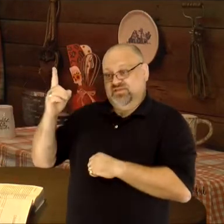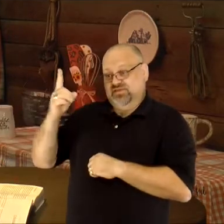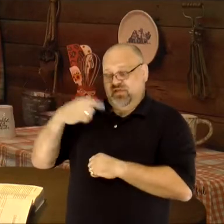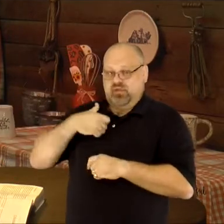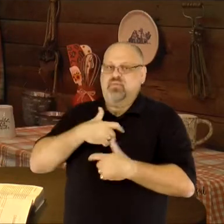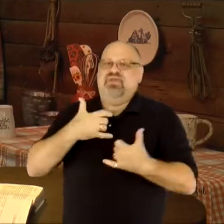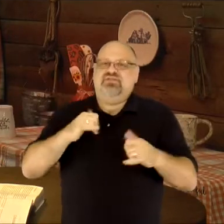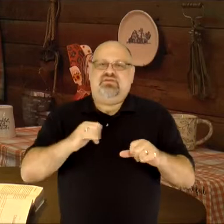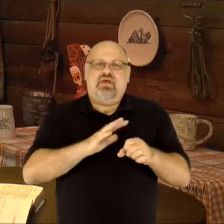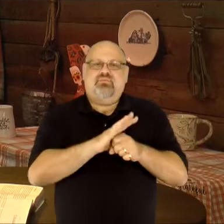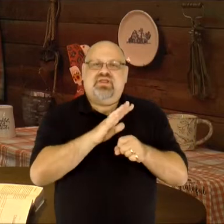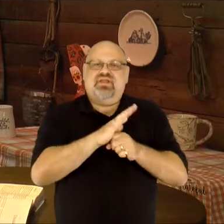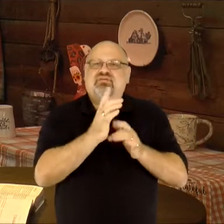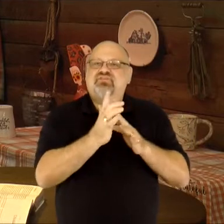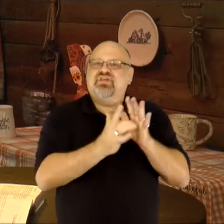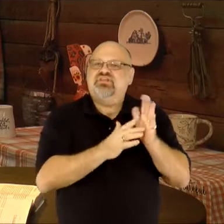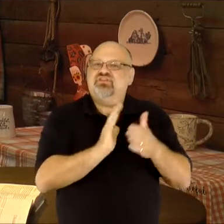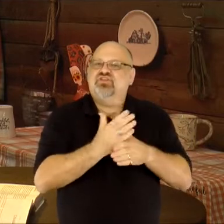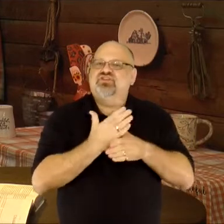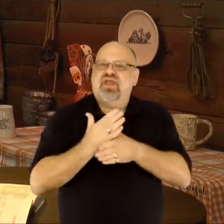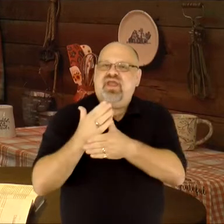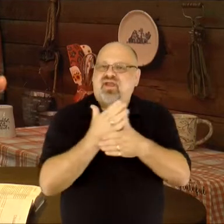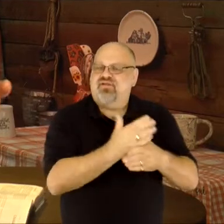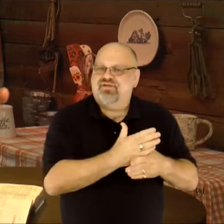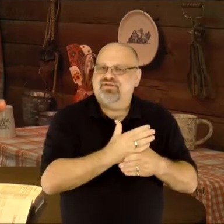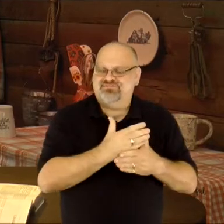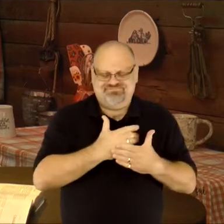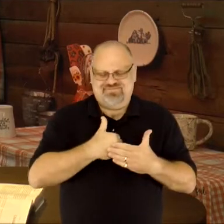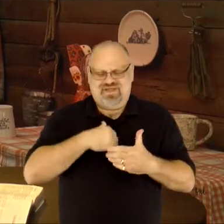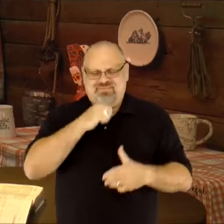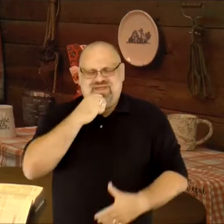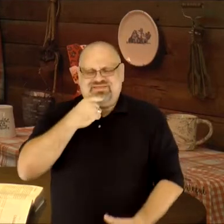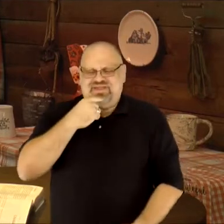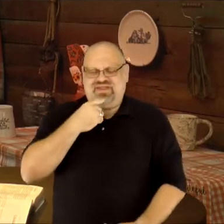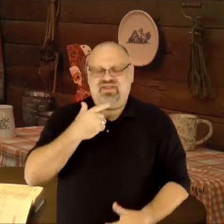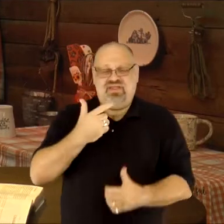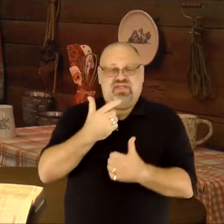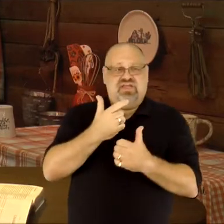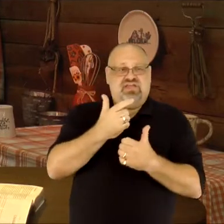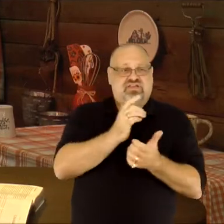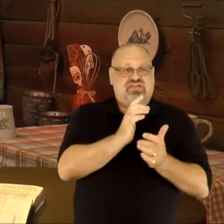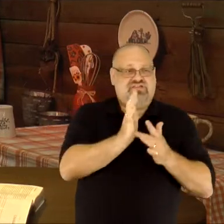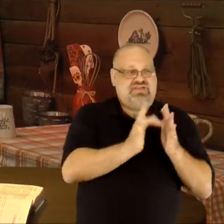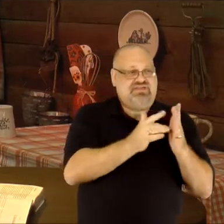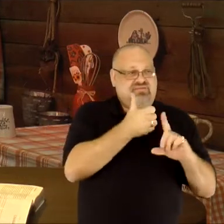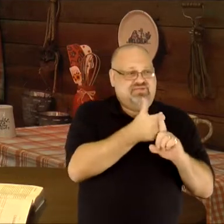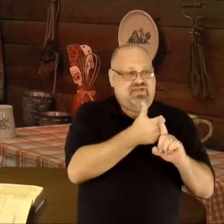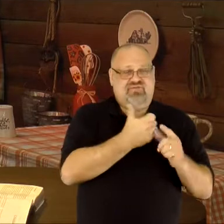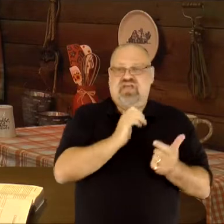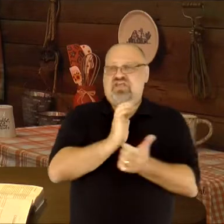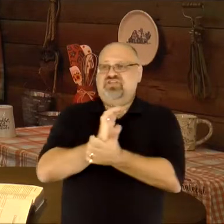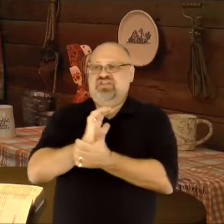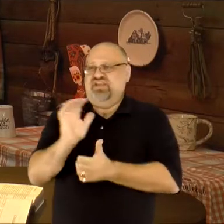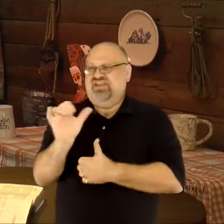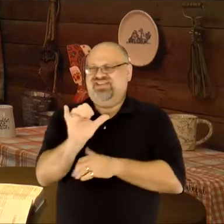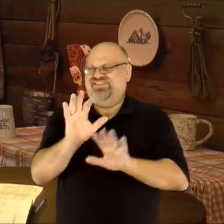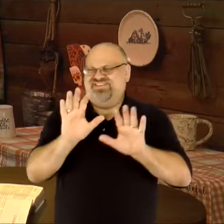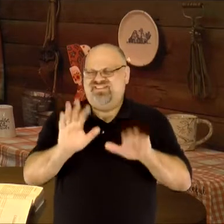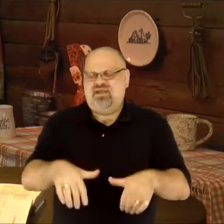receive Jesus, we still have plenty of Jesus to share. I'm not saying that Jesus is the cheese,